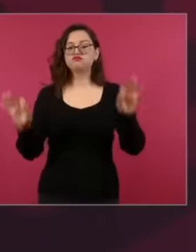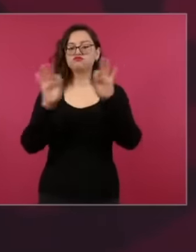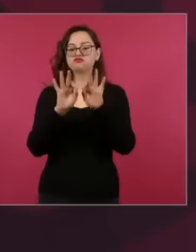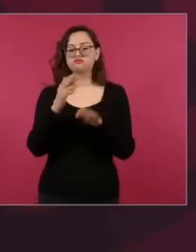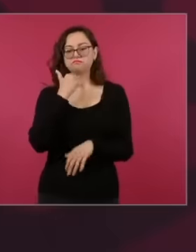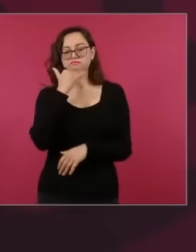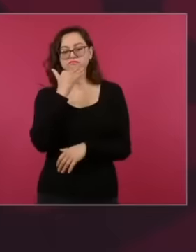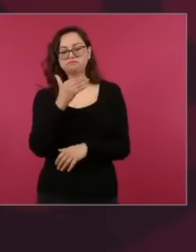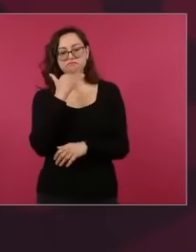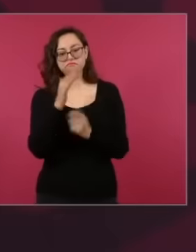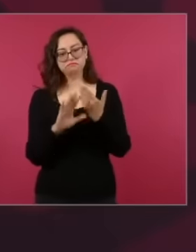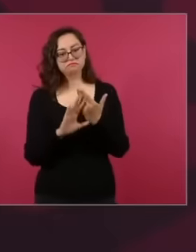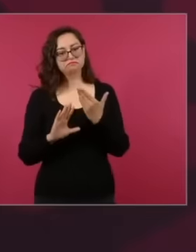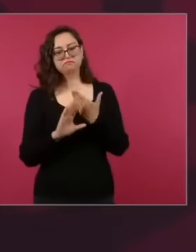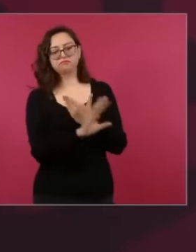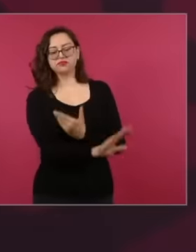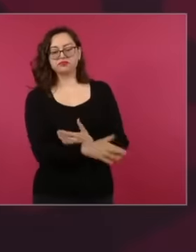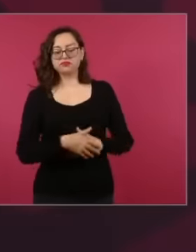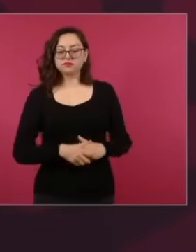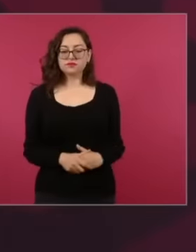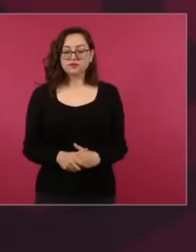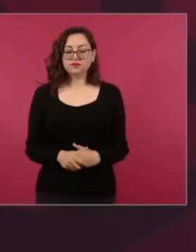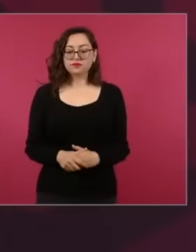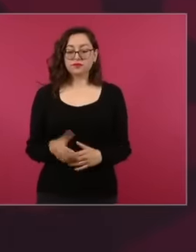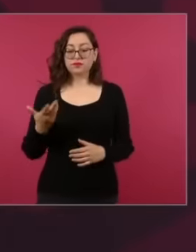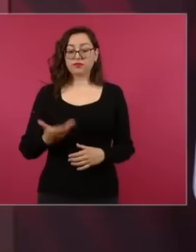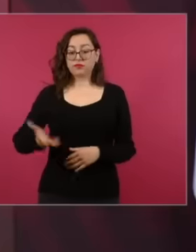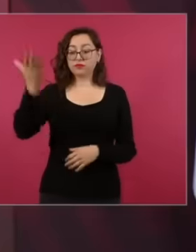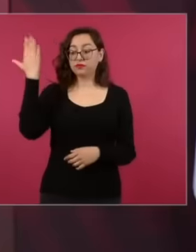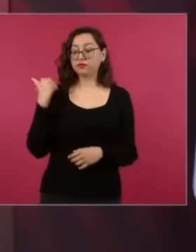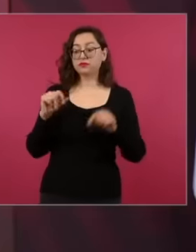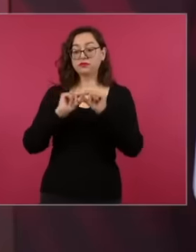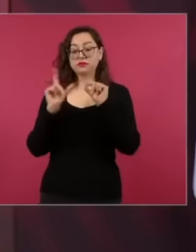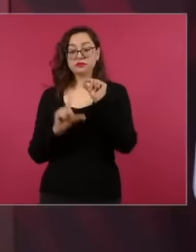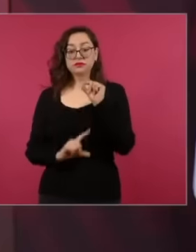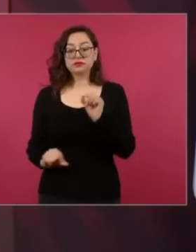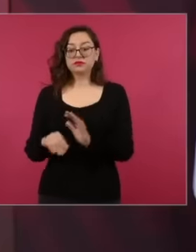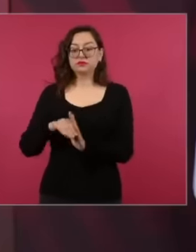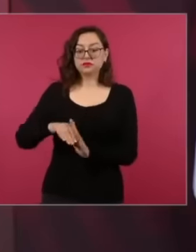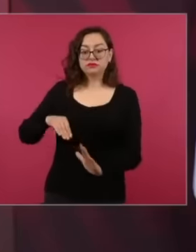decadence. This is